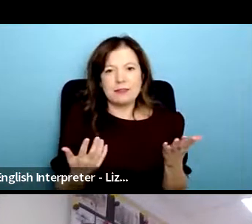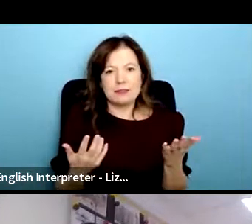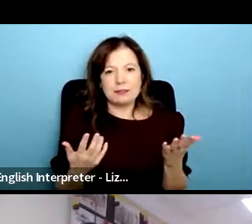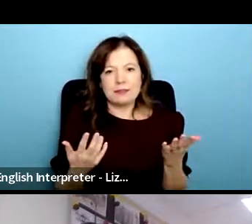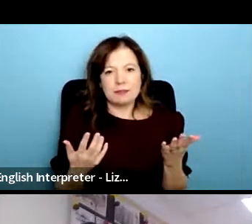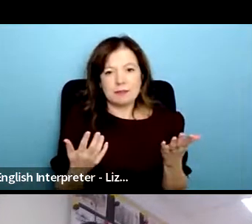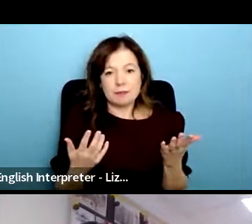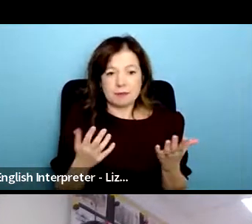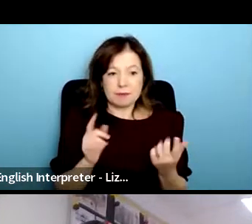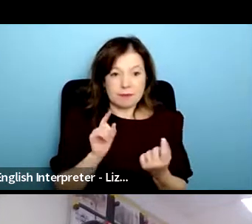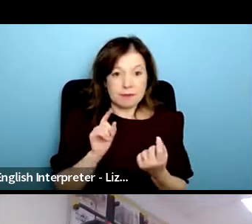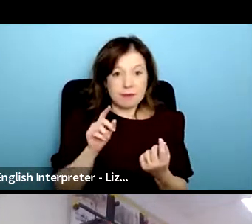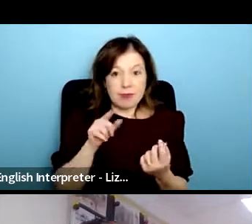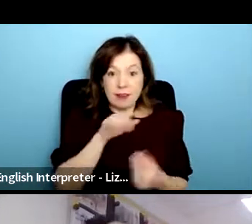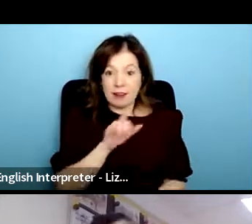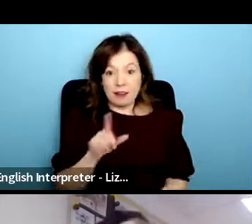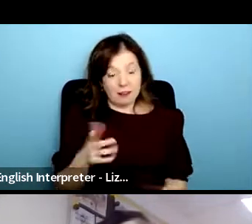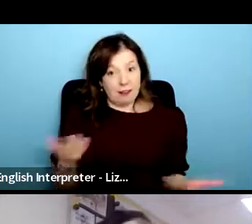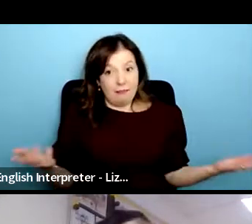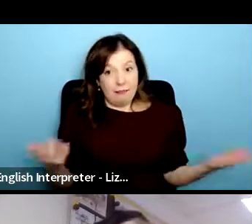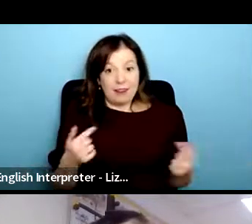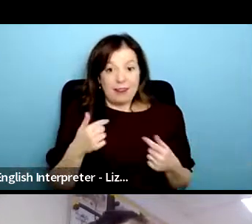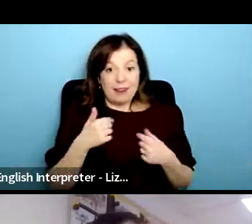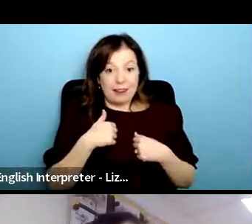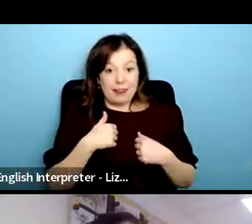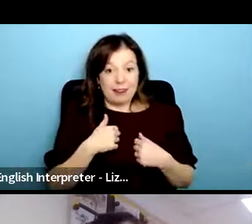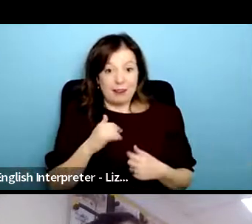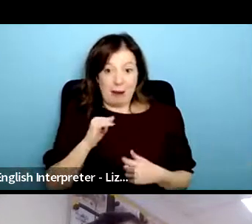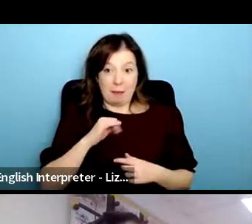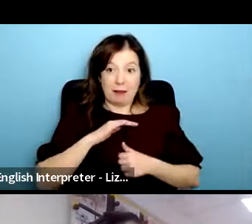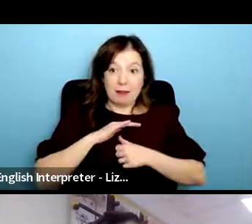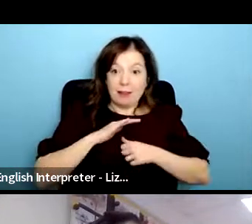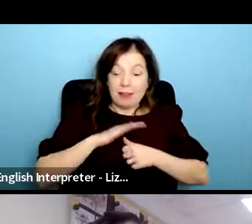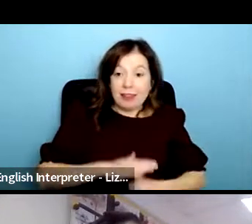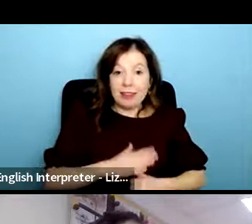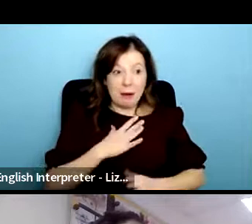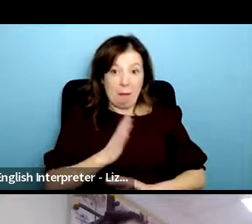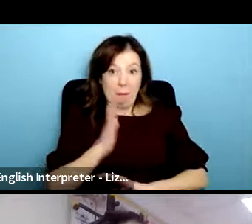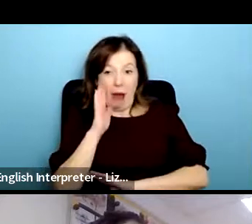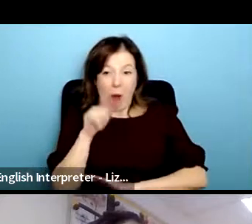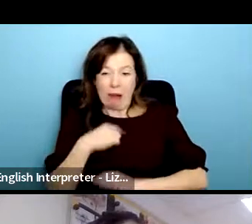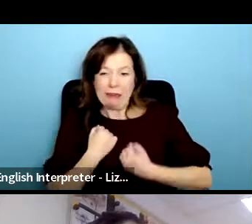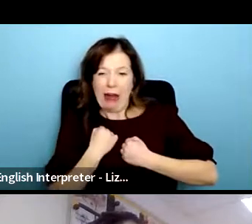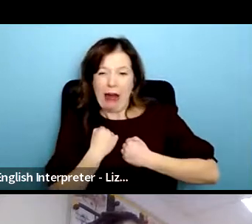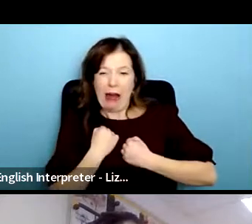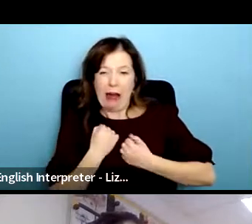people especially if you want to stay in bed all day or you're struggling with paying the bills um